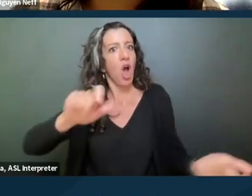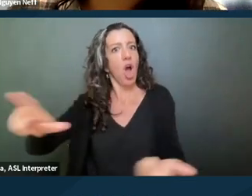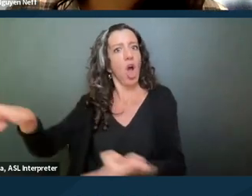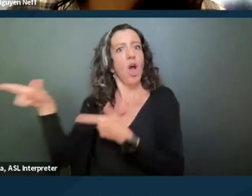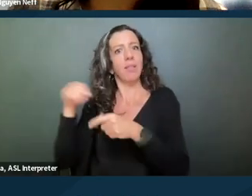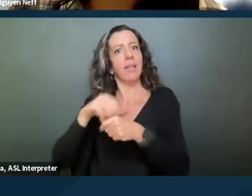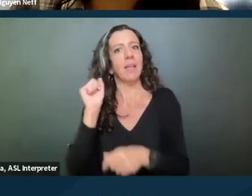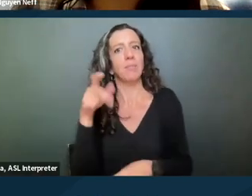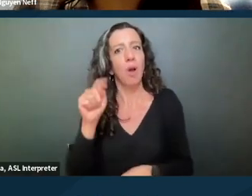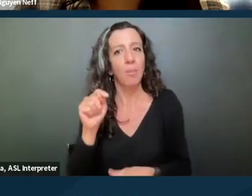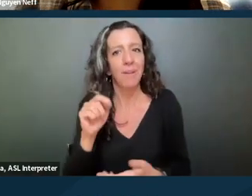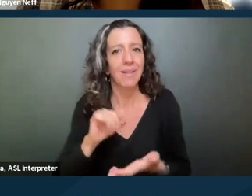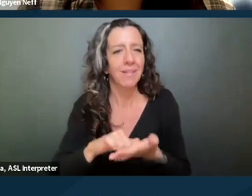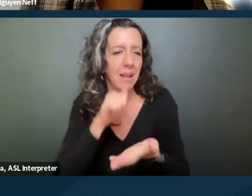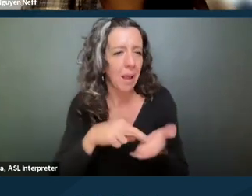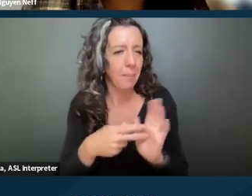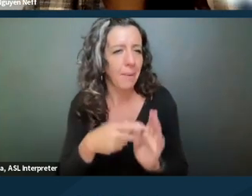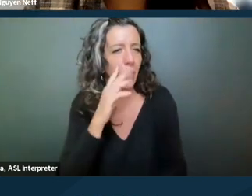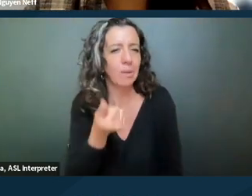would not be a basis to deny a request.